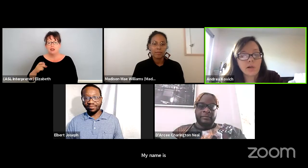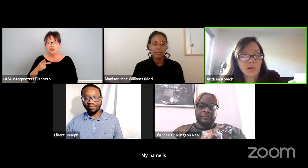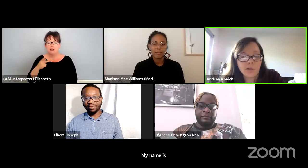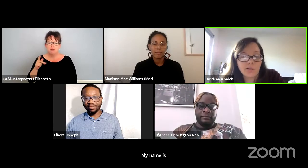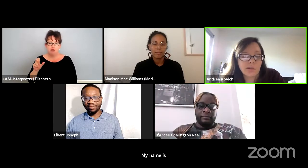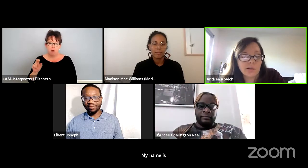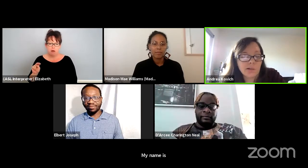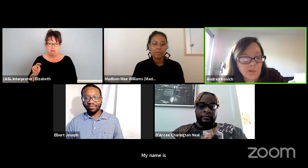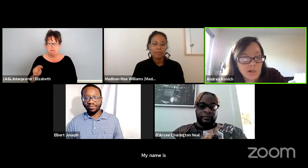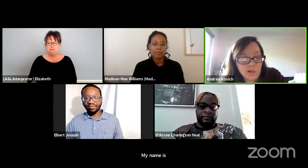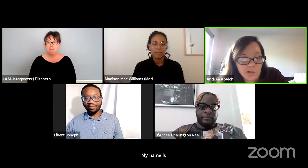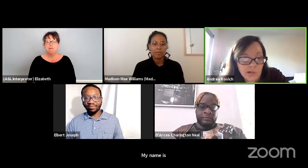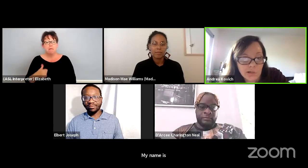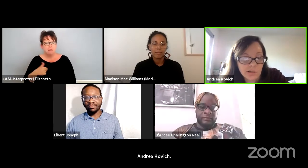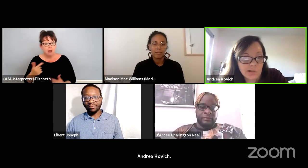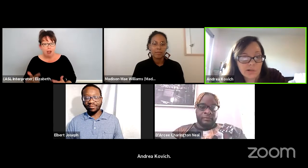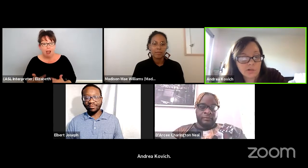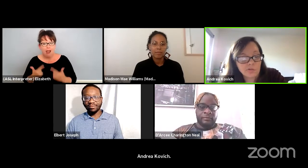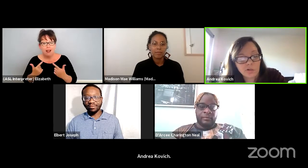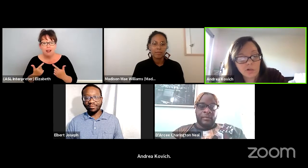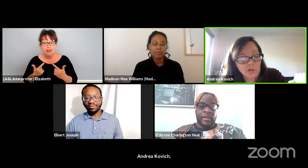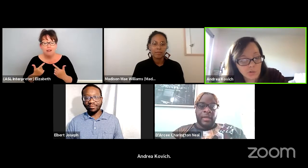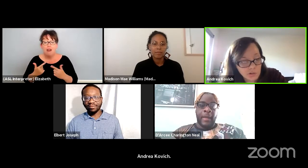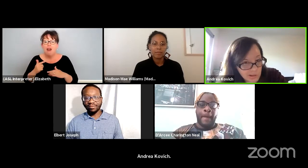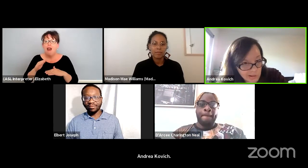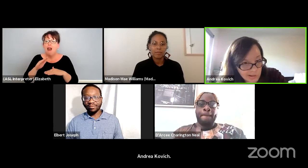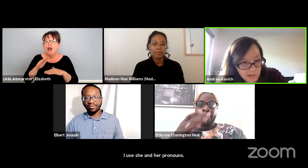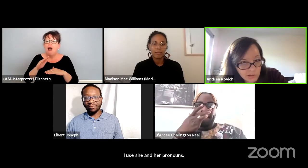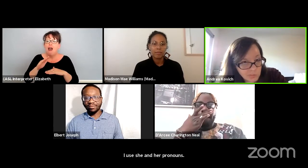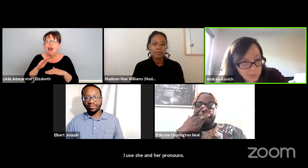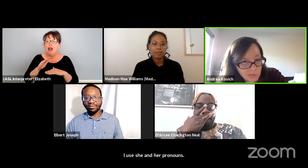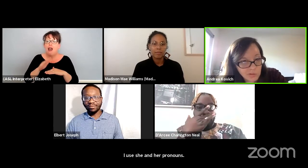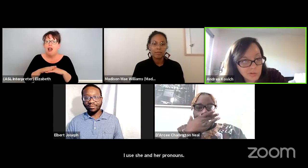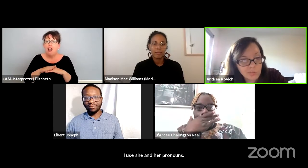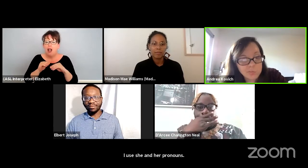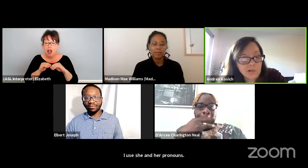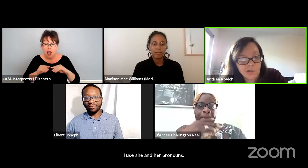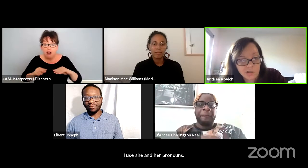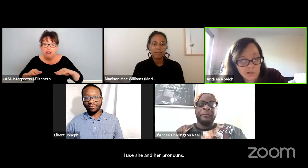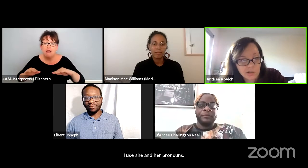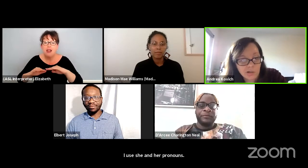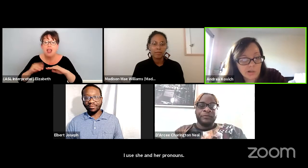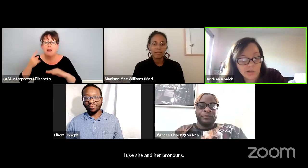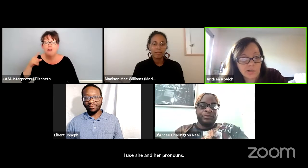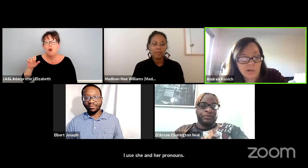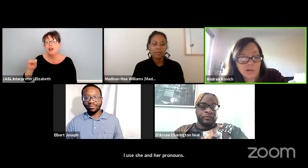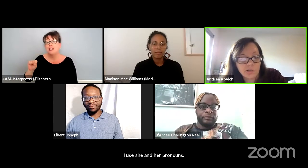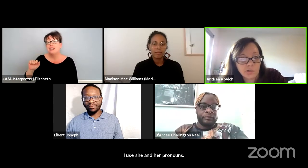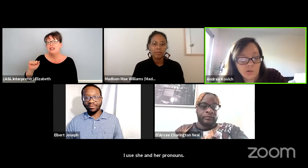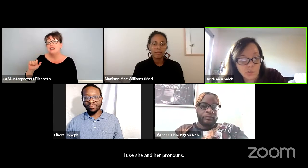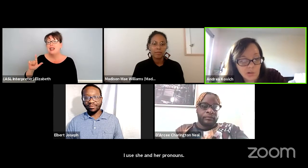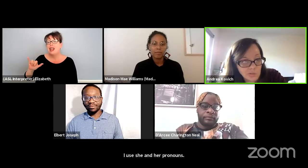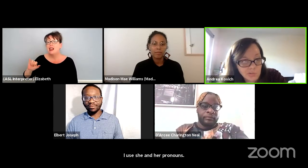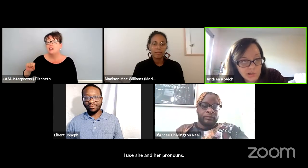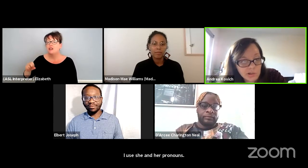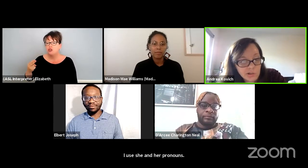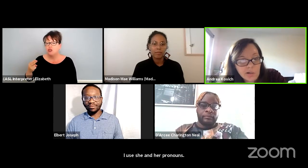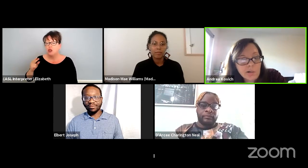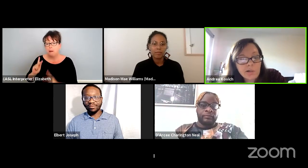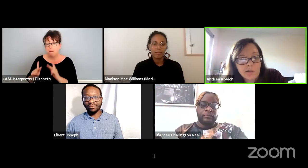I live on the lands of the coast, Salish people, particularly the Duwamish